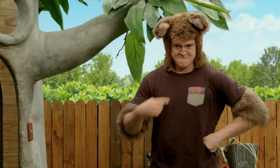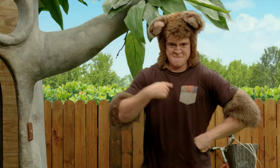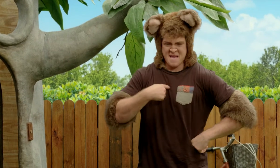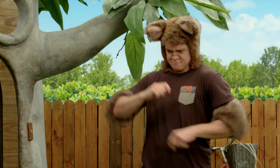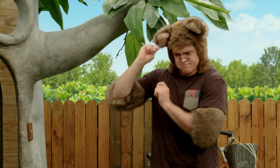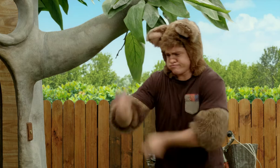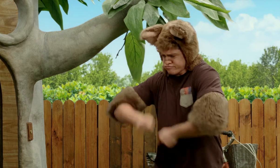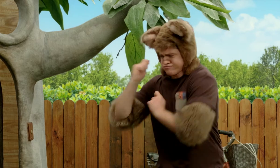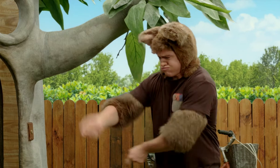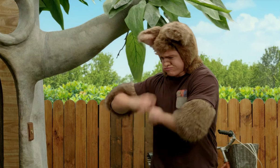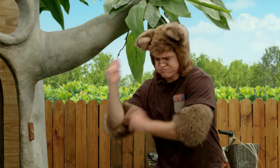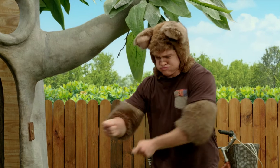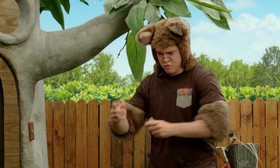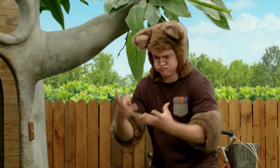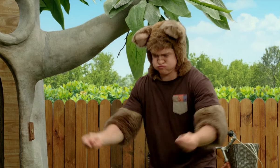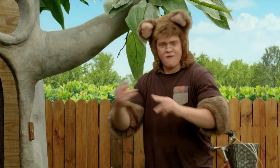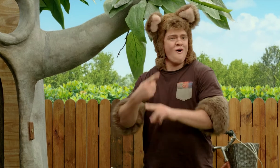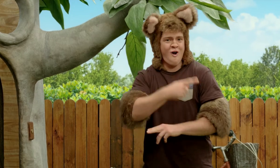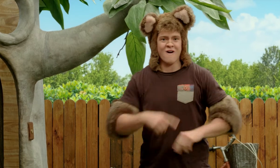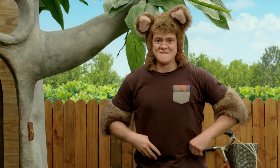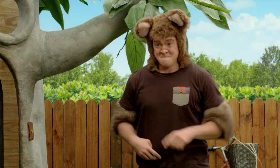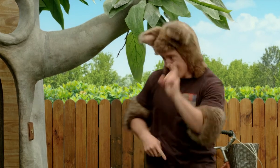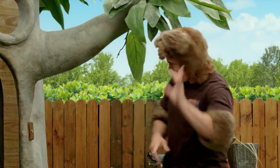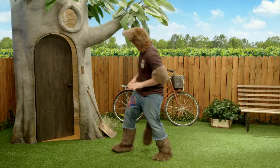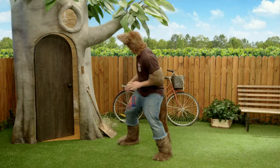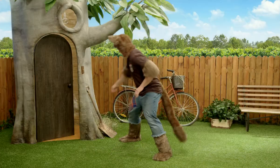I’m might go and dig it up and make it nice and soft for her.